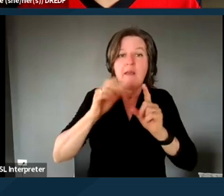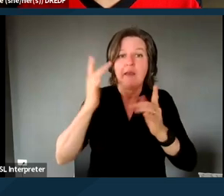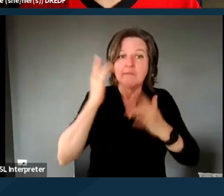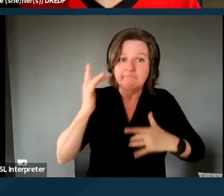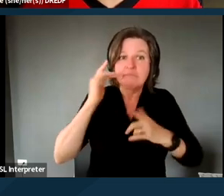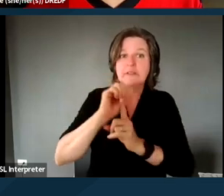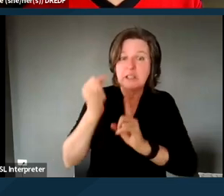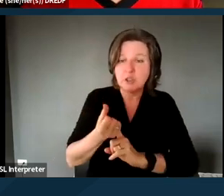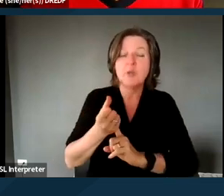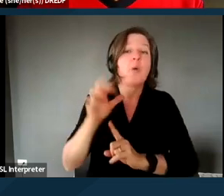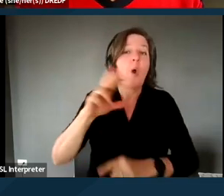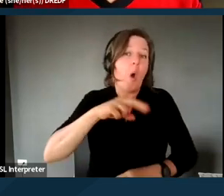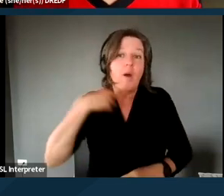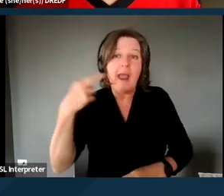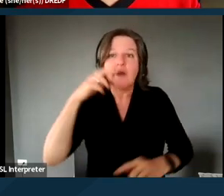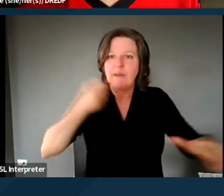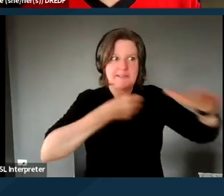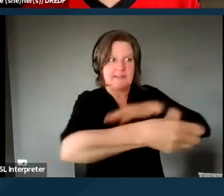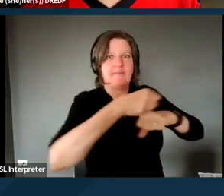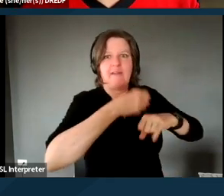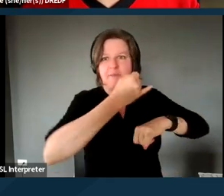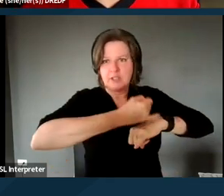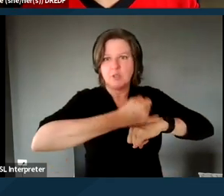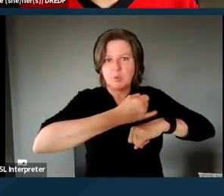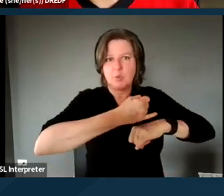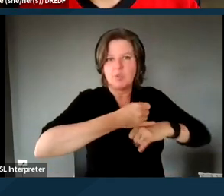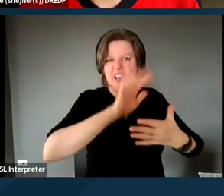So these are all specific elements that may be required